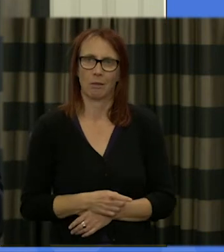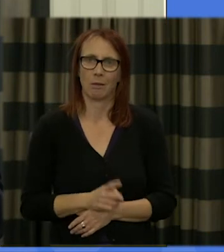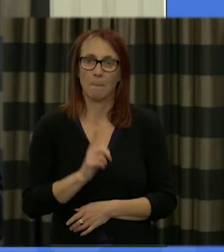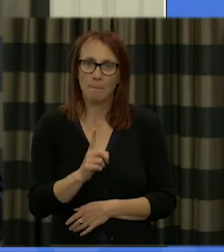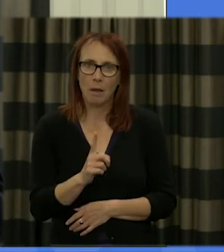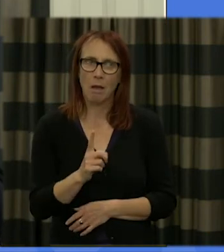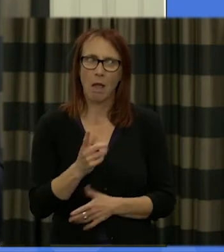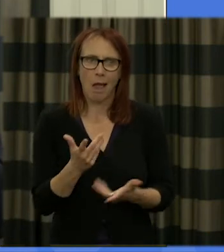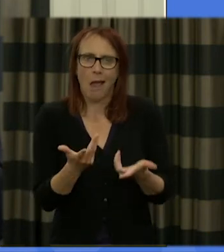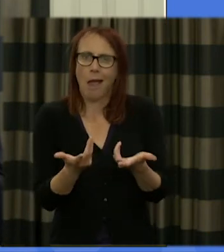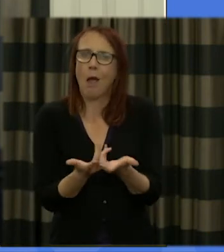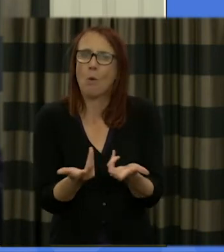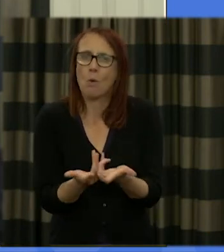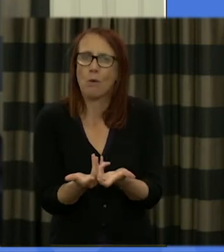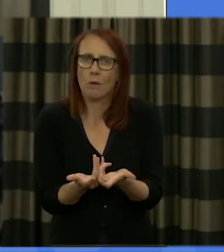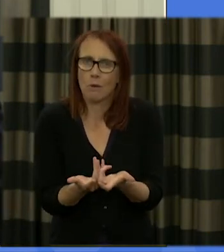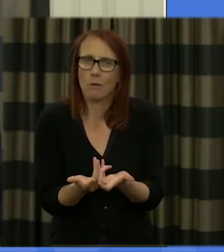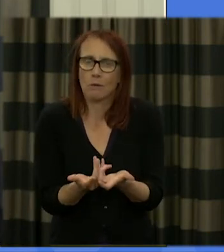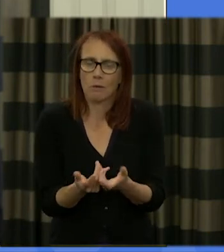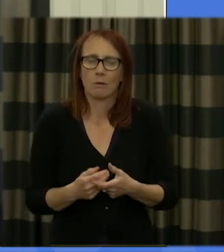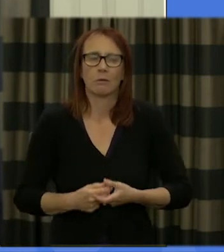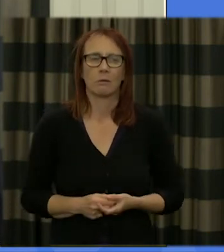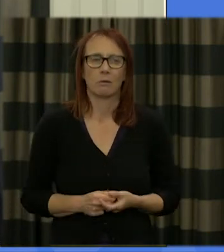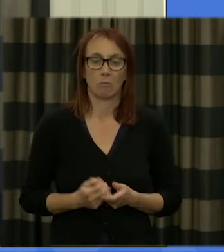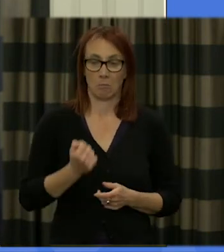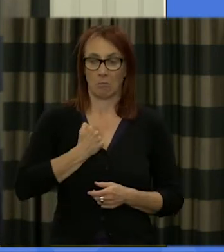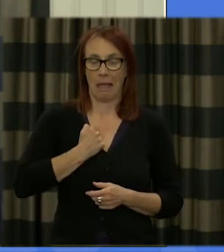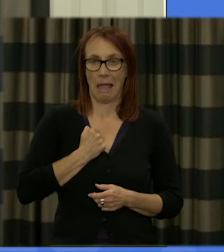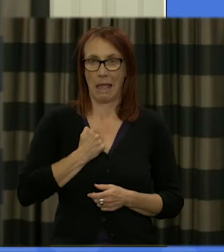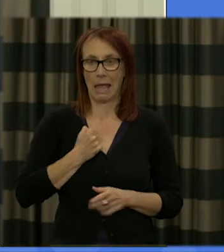I maybe that leads me to just a few remarks about my own journey I am by